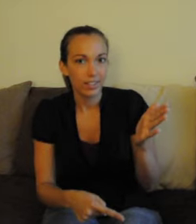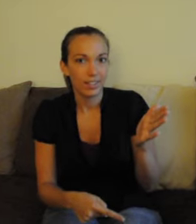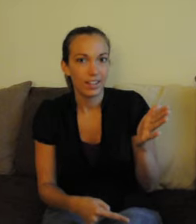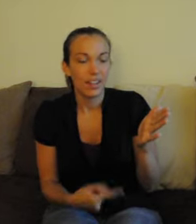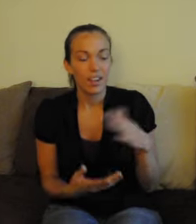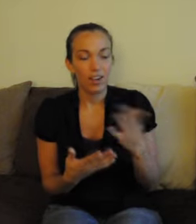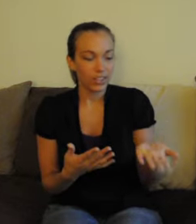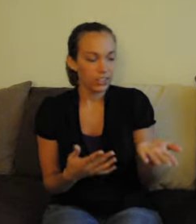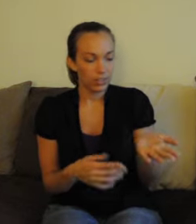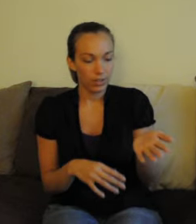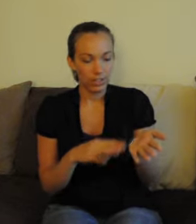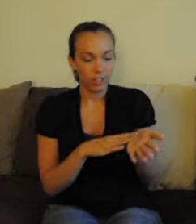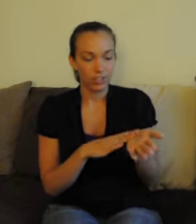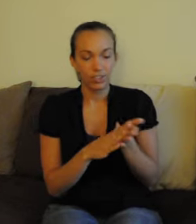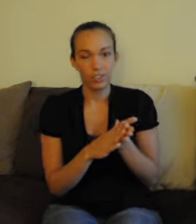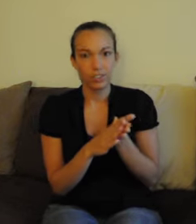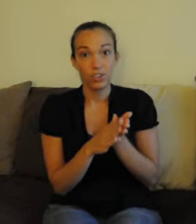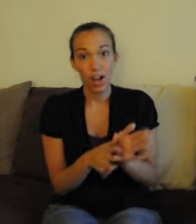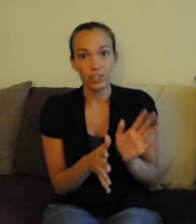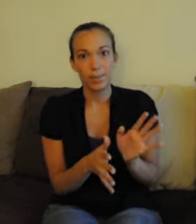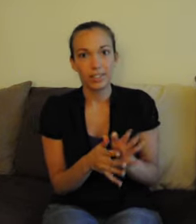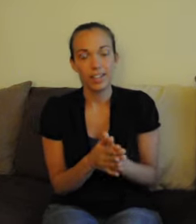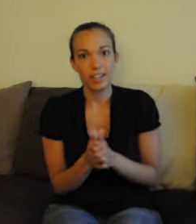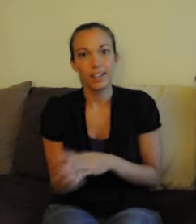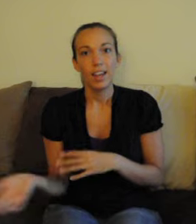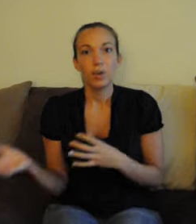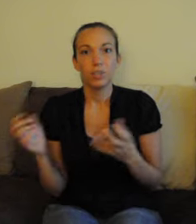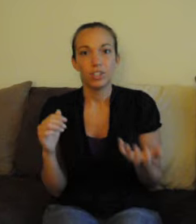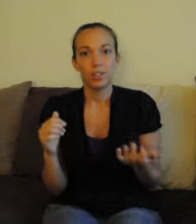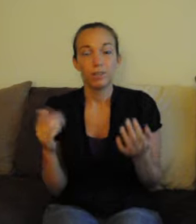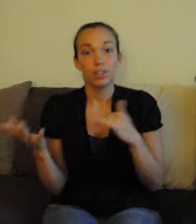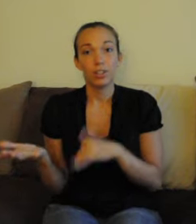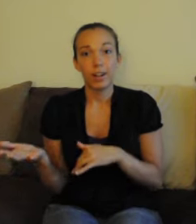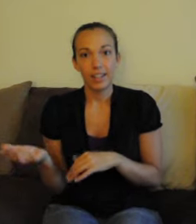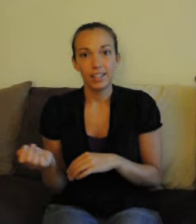All you do is take your non-dominant hand, so if you are a righty